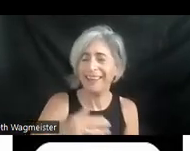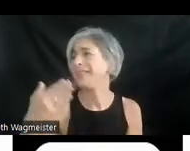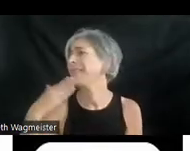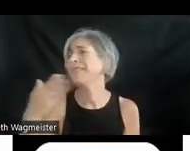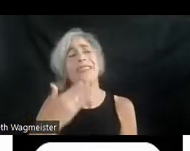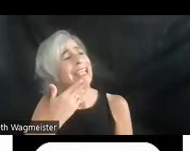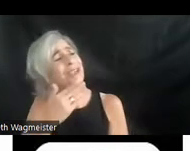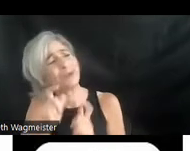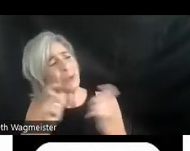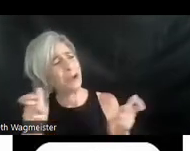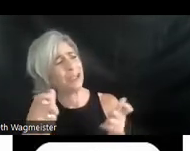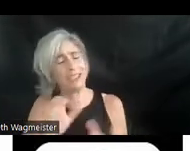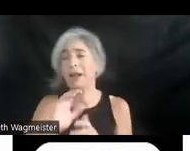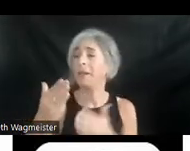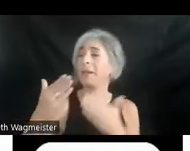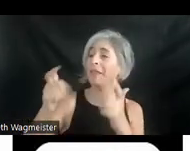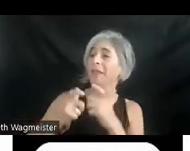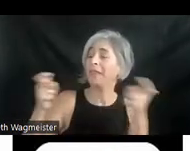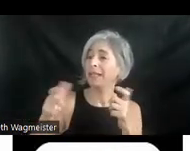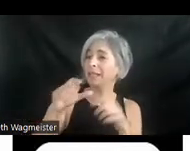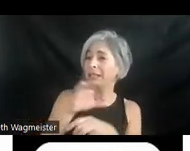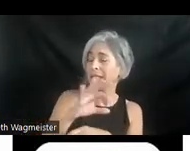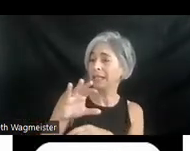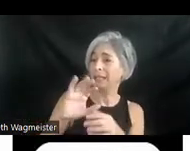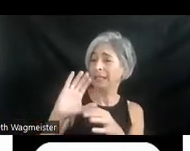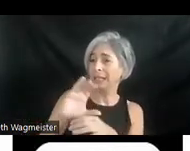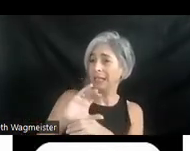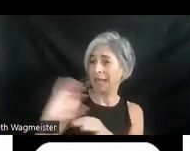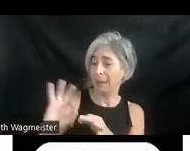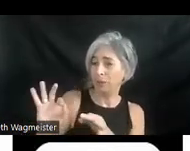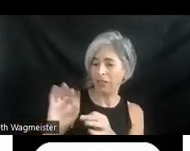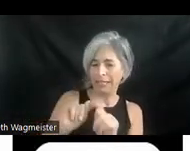Our big thanks to our captioning team and to Beth for interpreting.